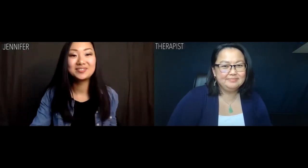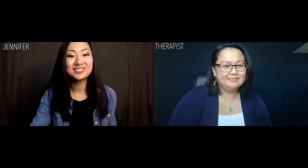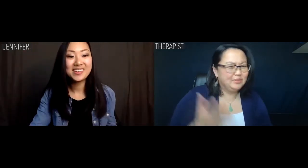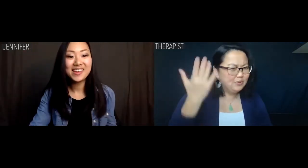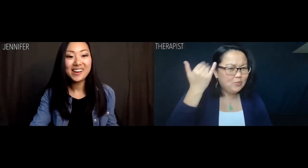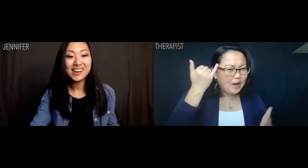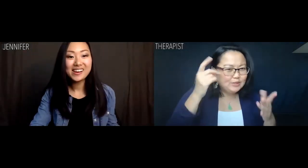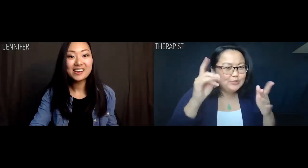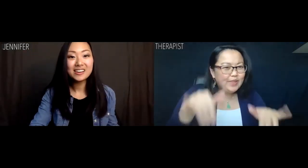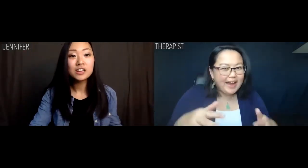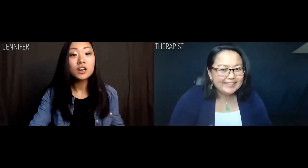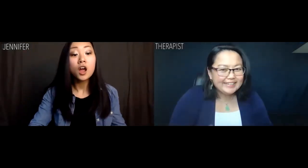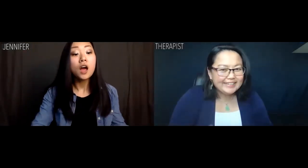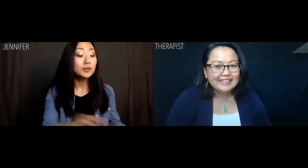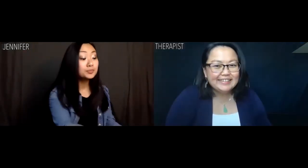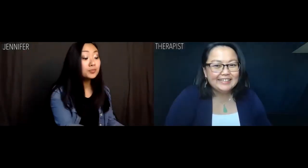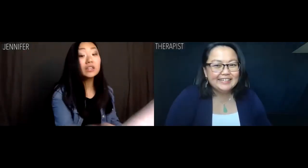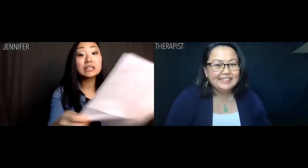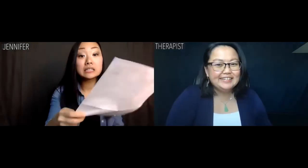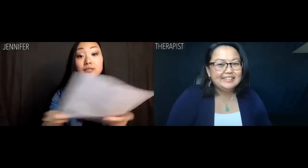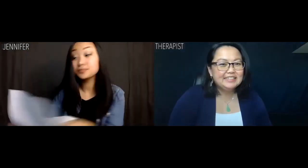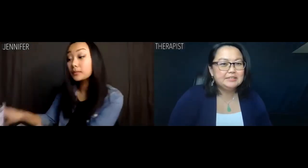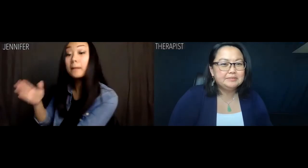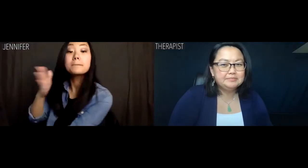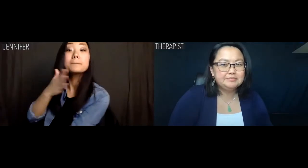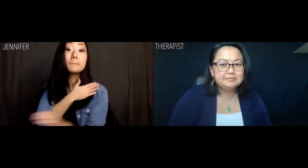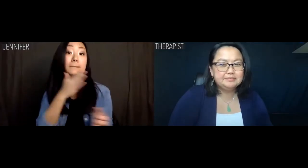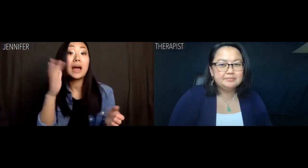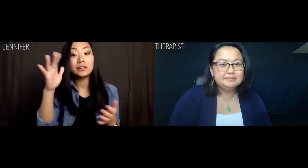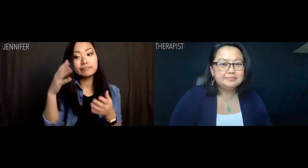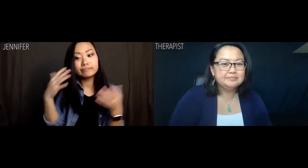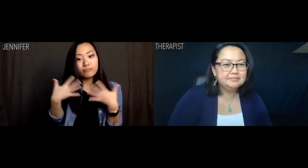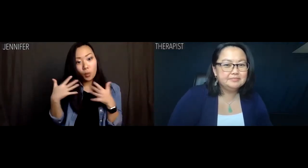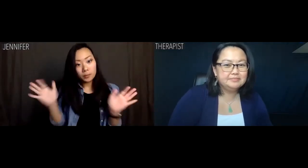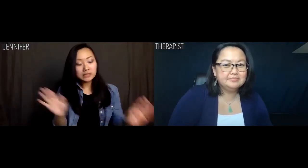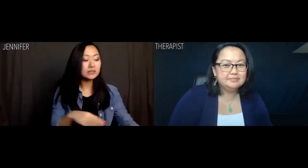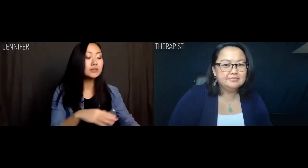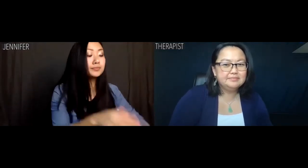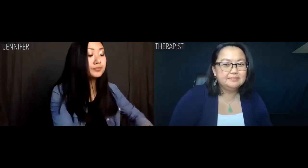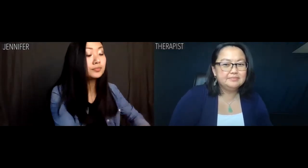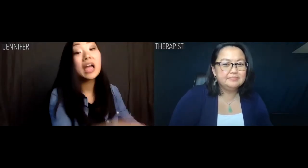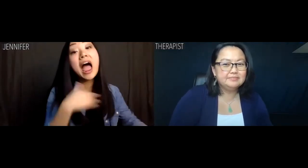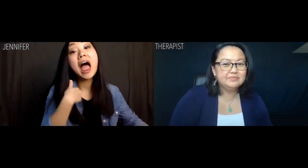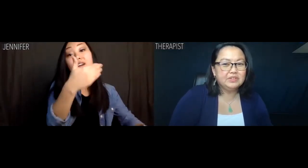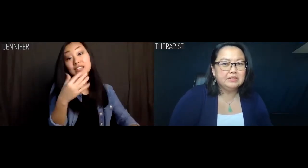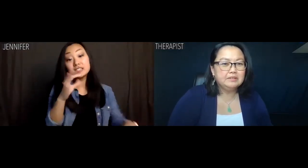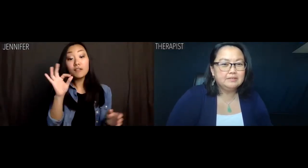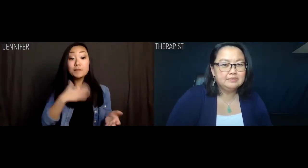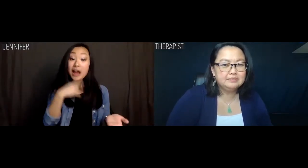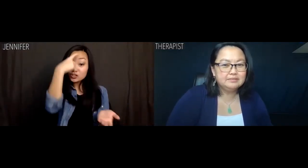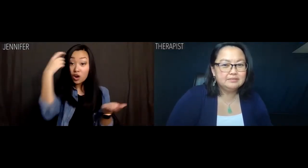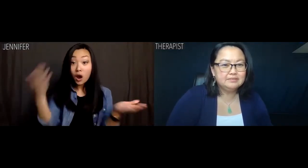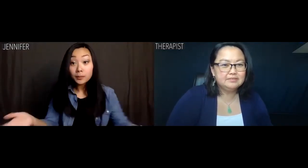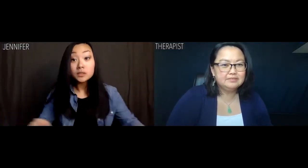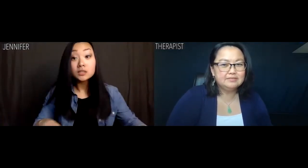Therapist: Why would you have to. Jennifer: This is a list of my phobias and this is a list of my traumas.